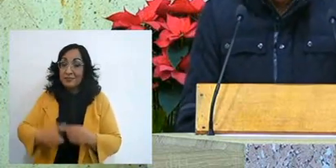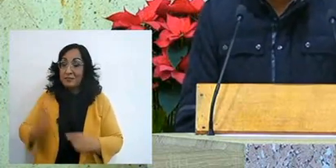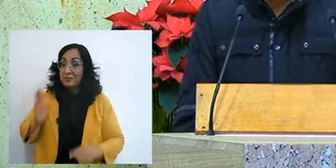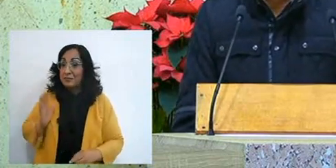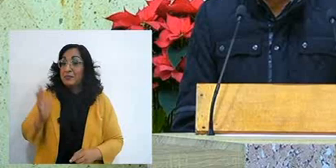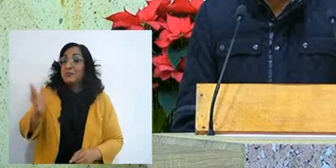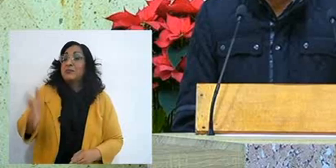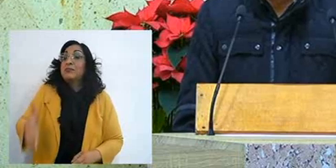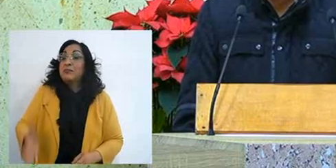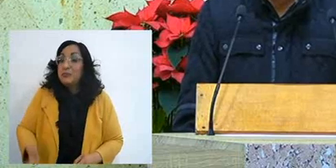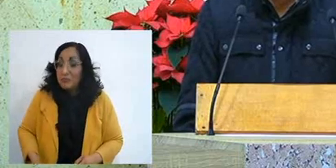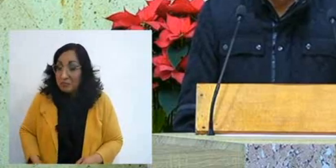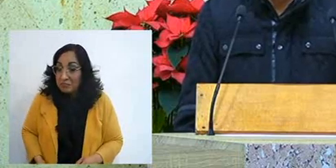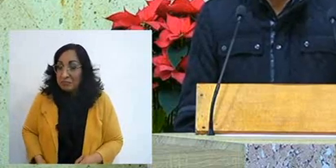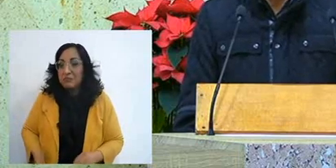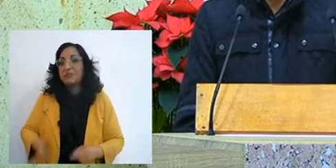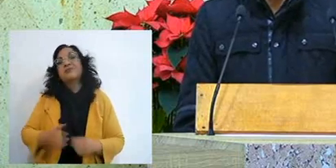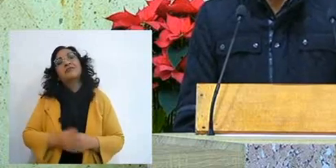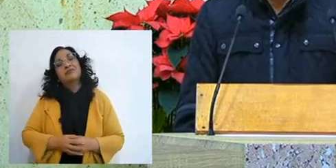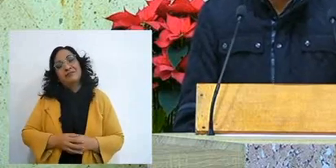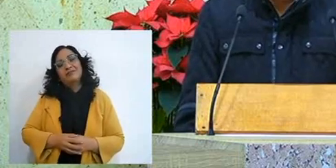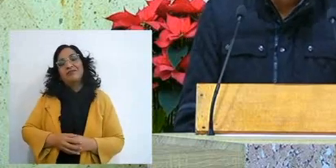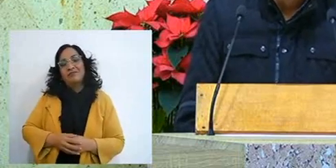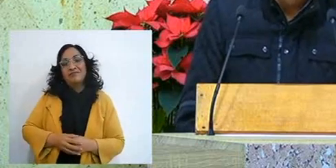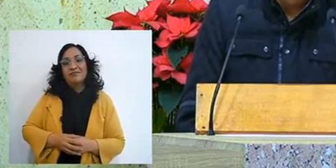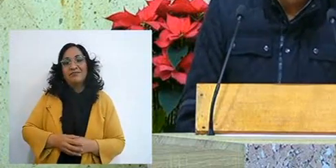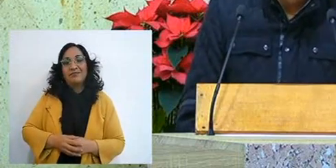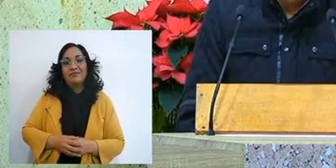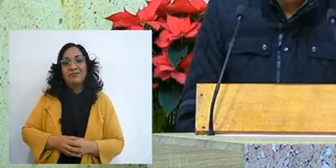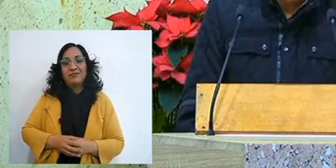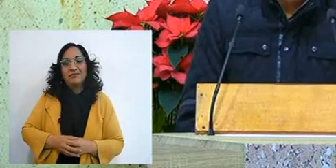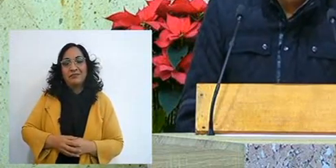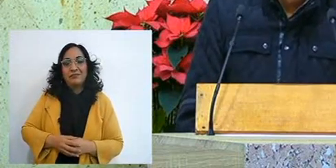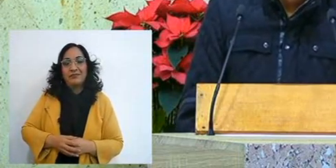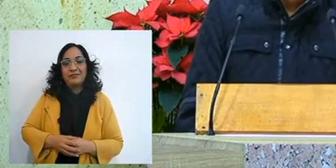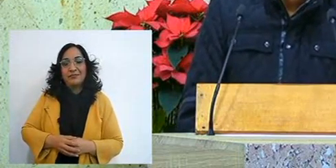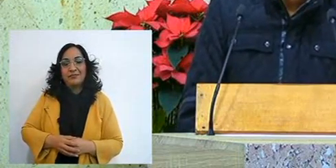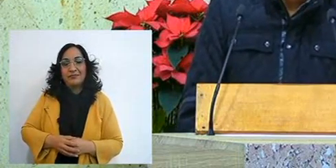You have to pay the, as they say, you have to pay the price,